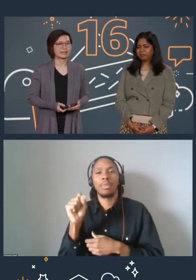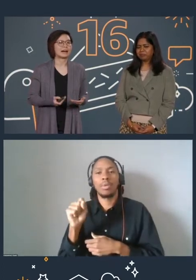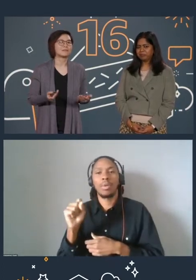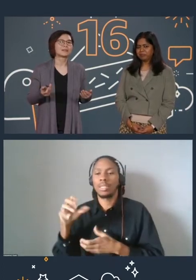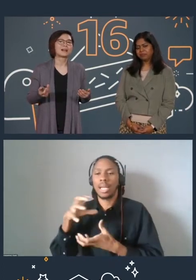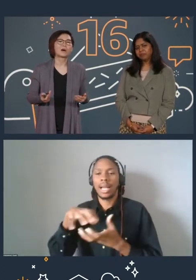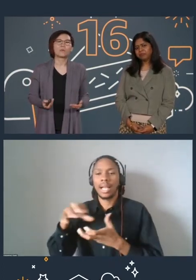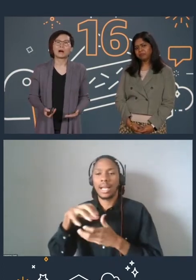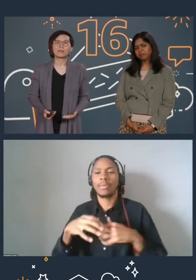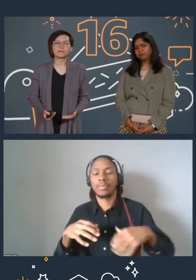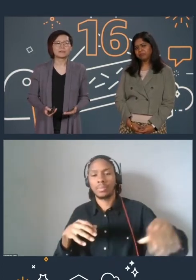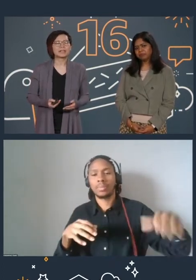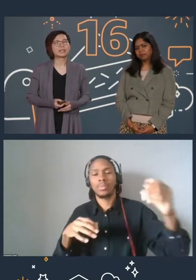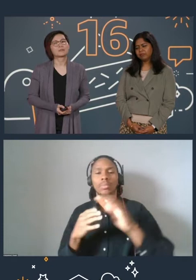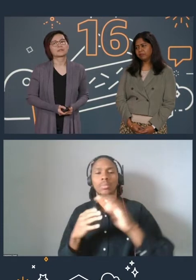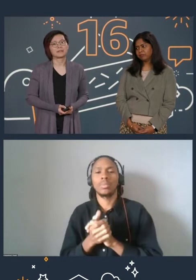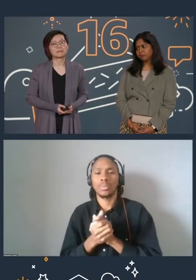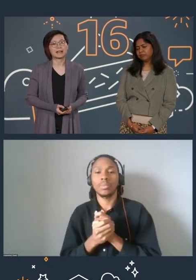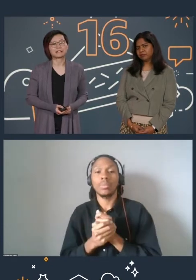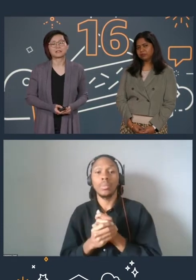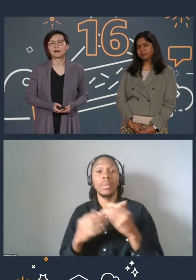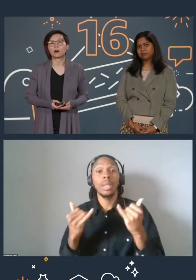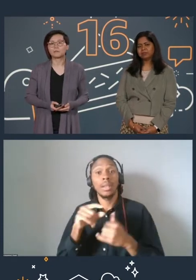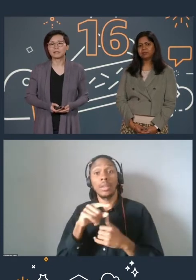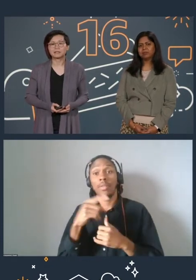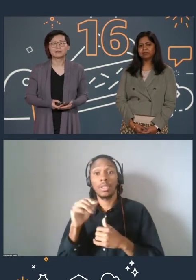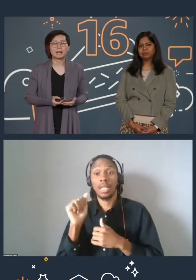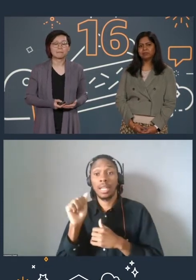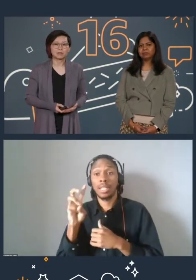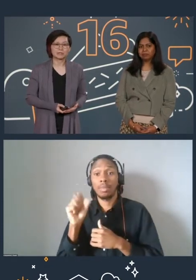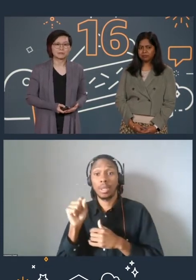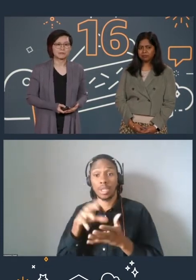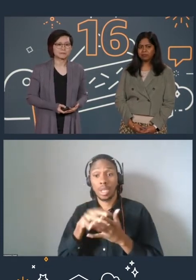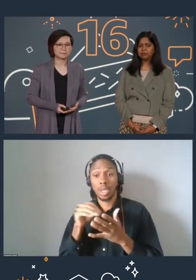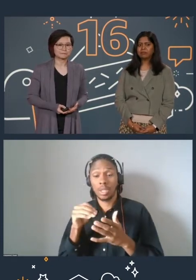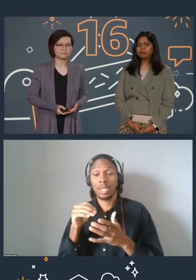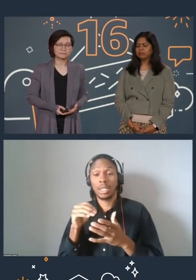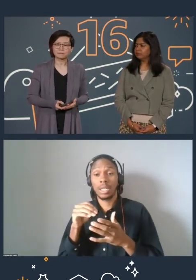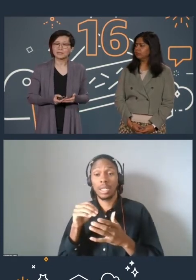Now, while the first AWS learning badges are object and block storage,